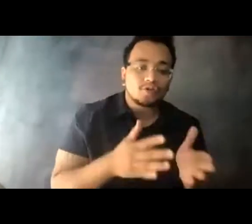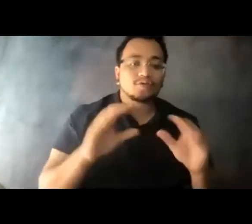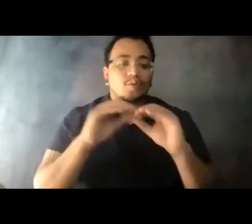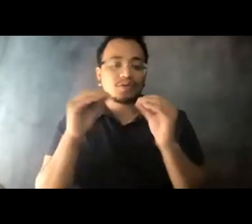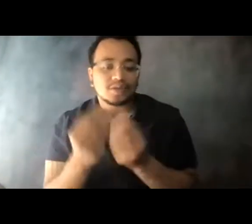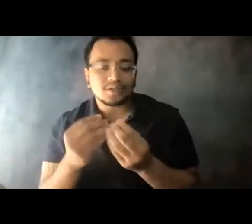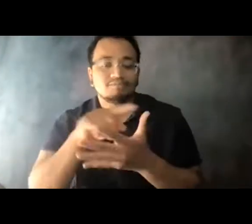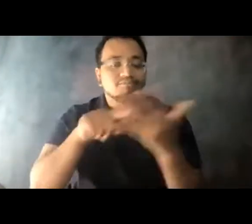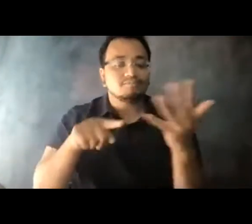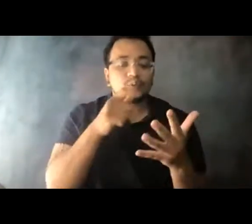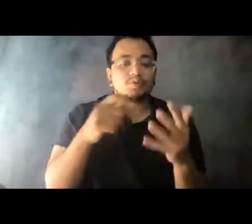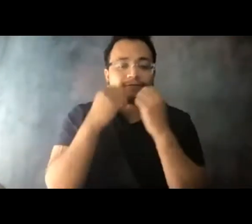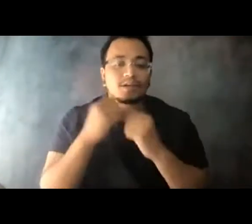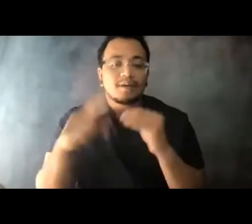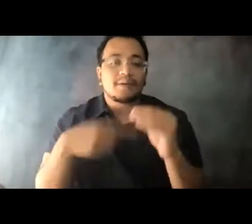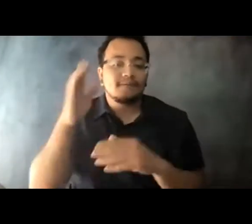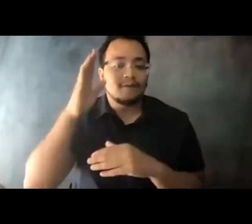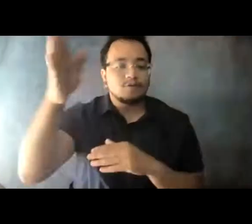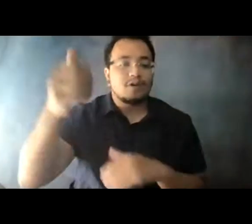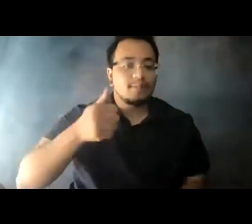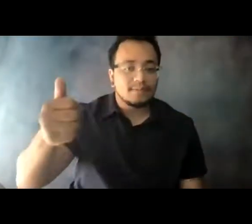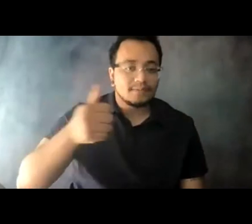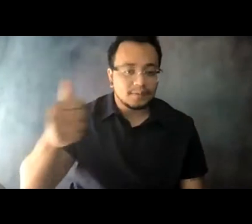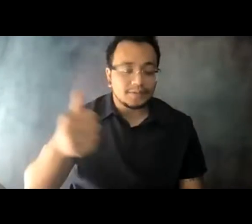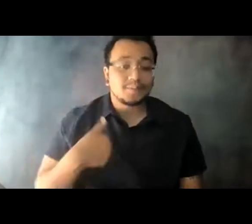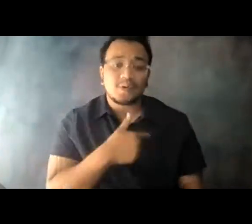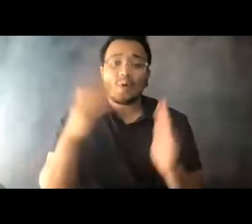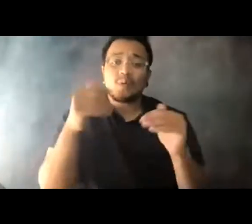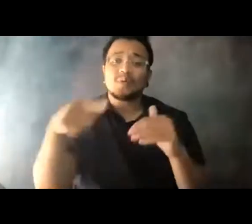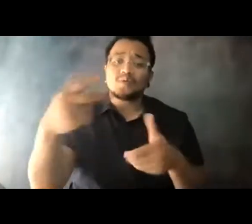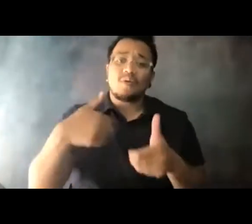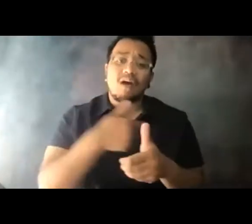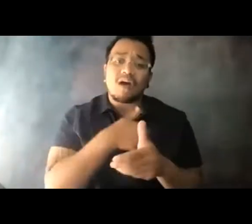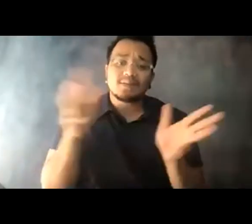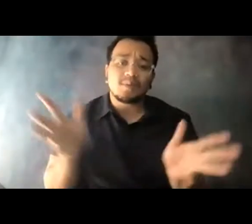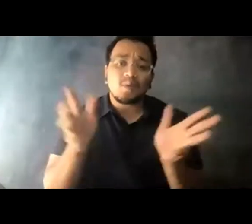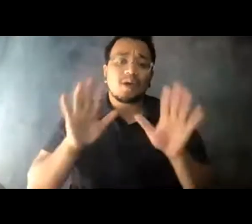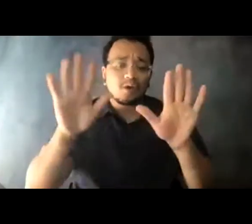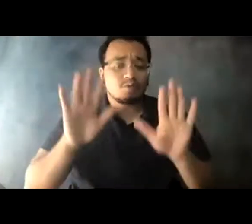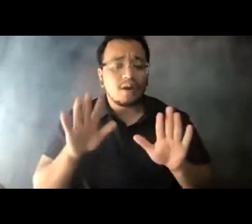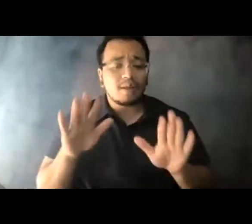14:02:50 We hope you will join us in promoting the incredible resource we have in our national transit system.